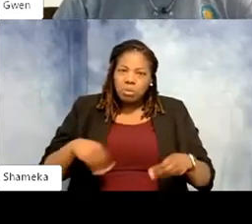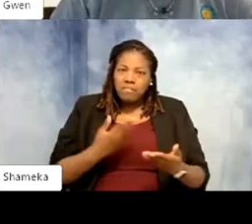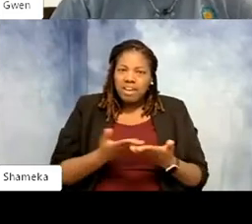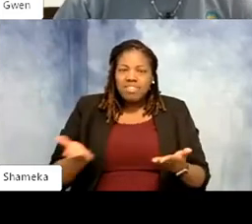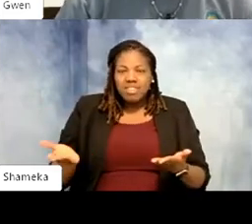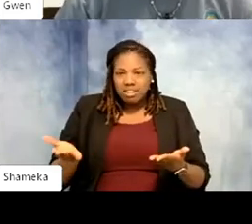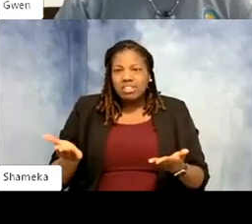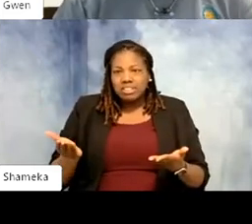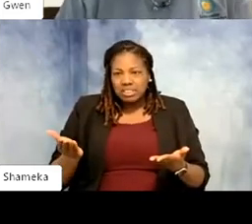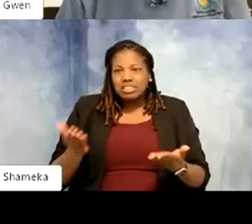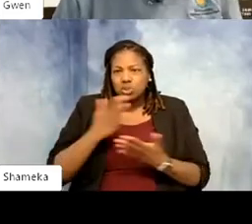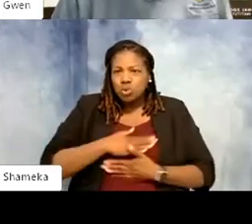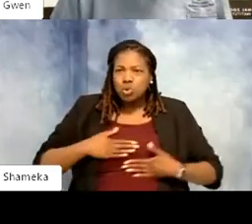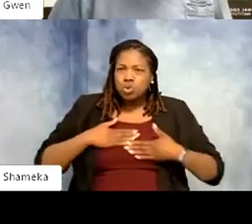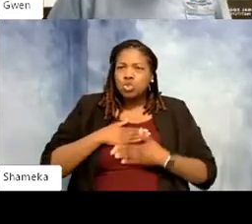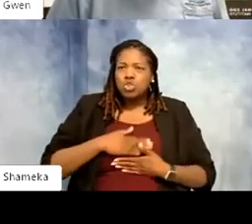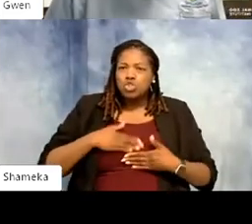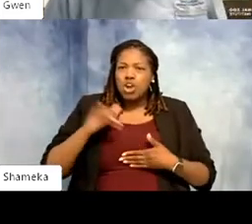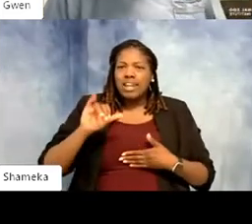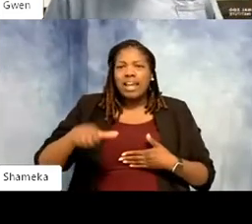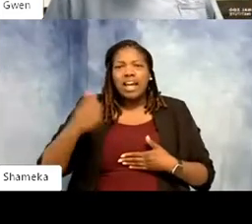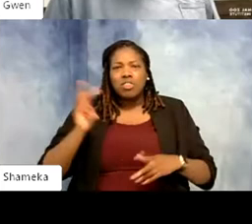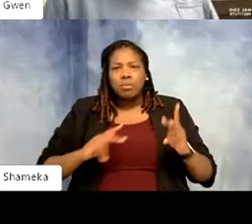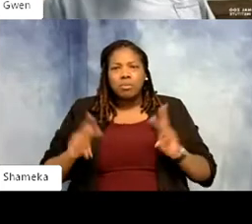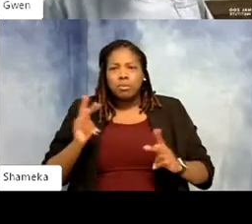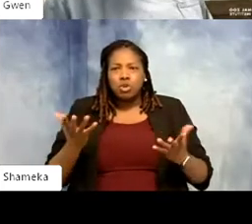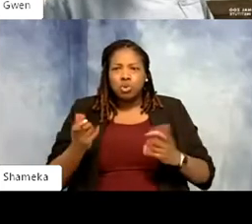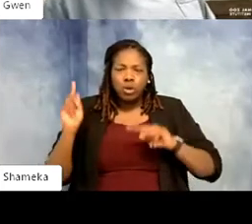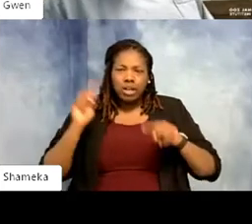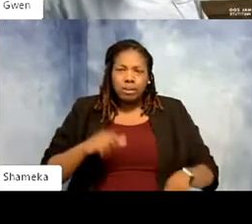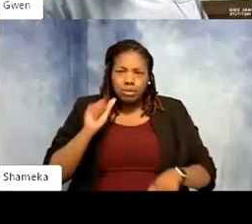like anybody else that would want to enjoy. You don't want to come to work and be living in an